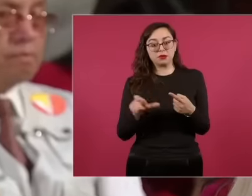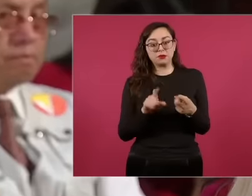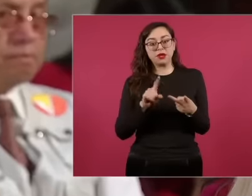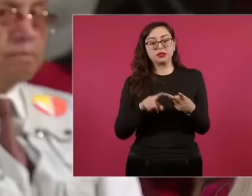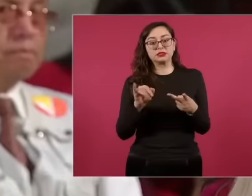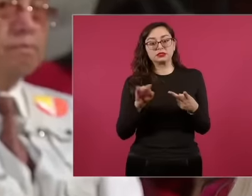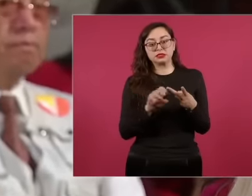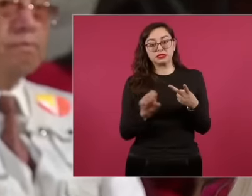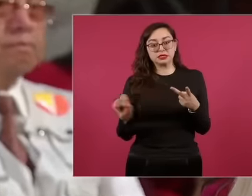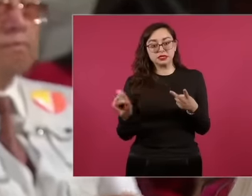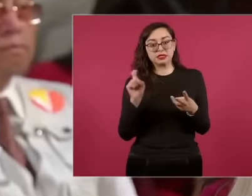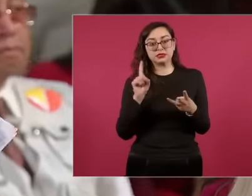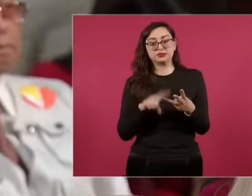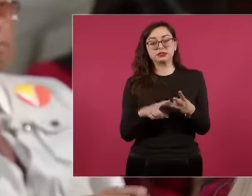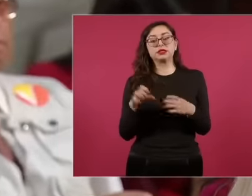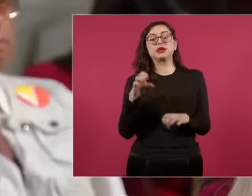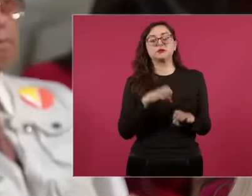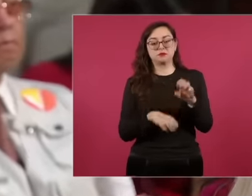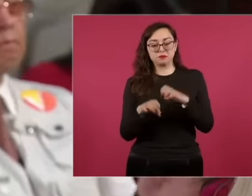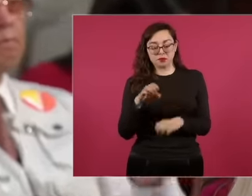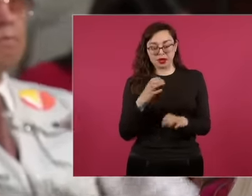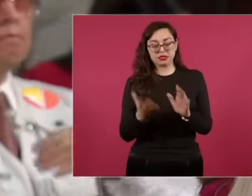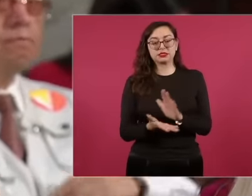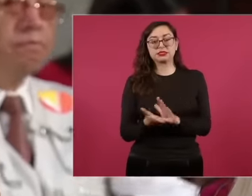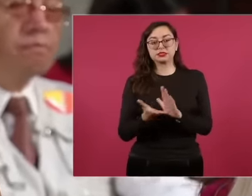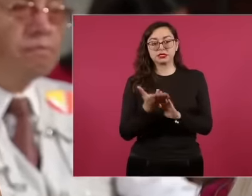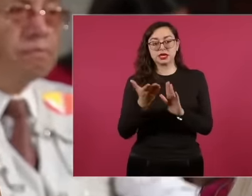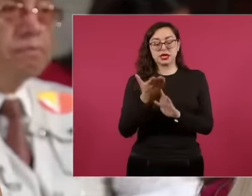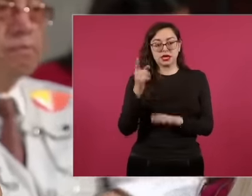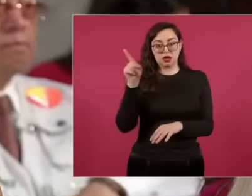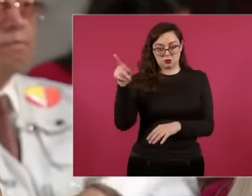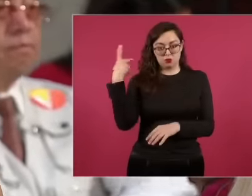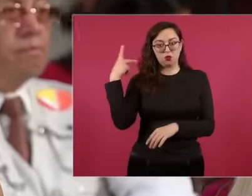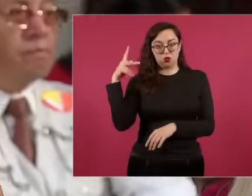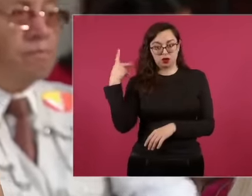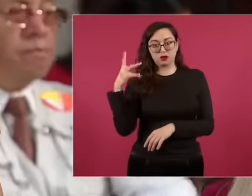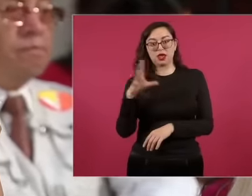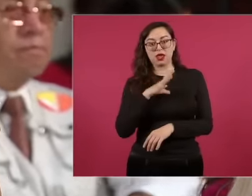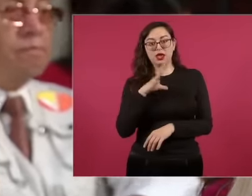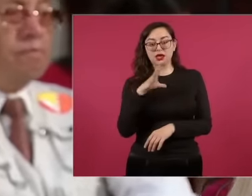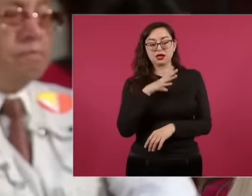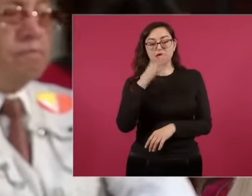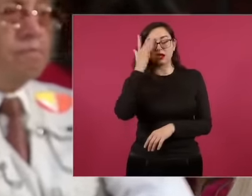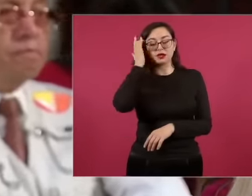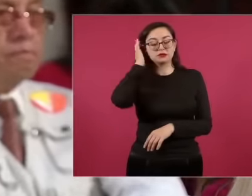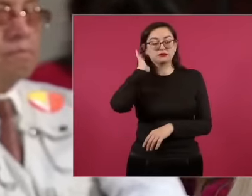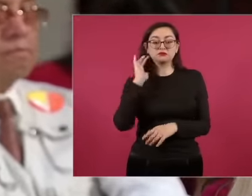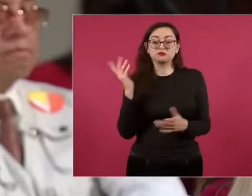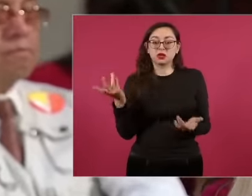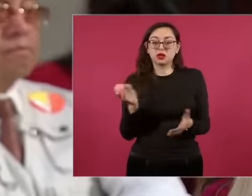the arms companies that are there in Puebla You see that it is Industrial so I don't know if there would be